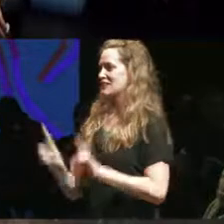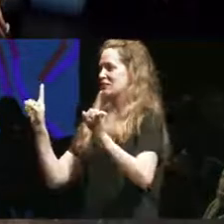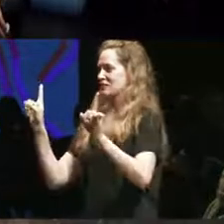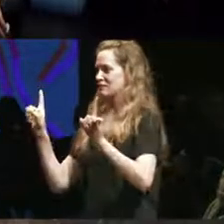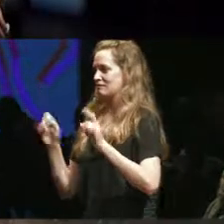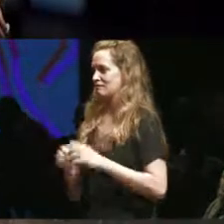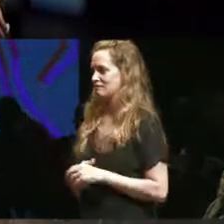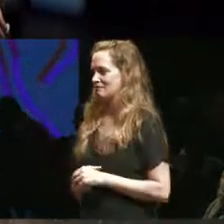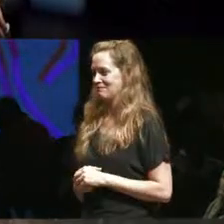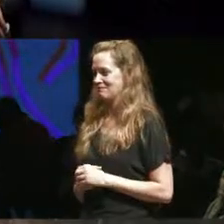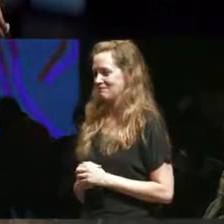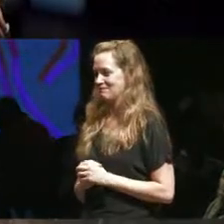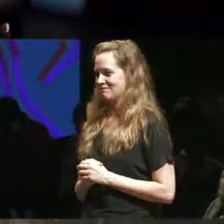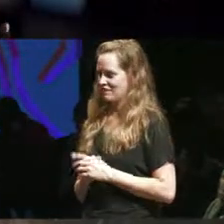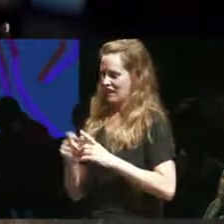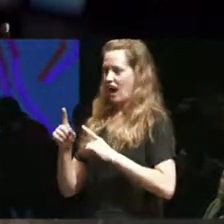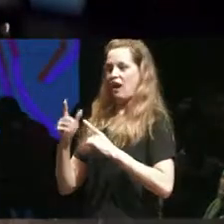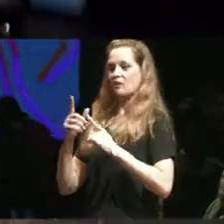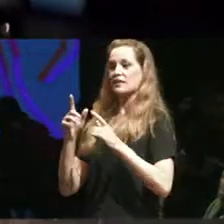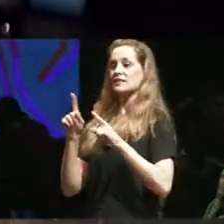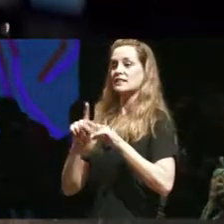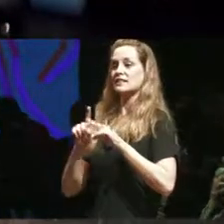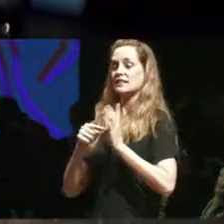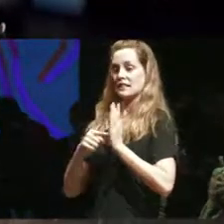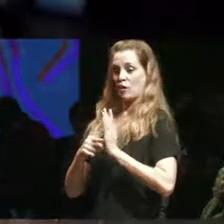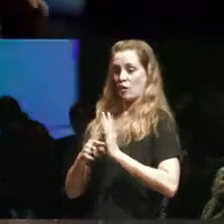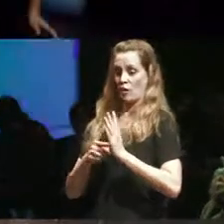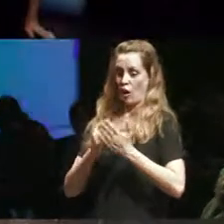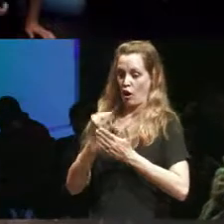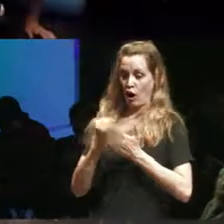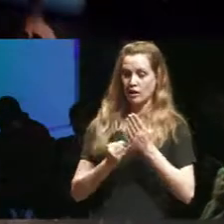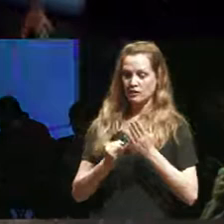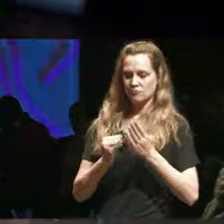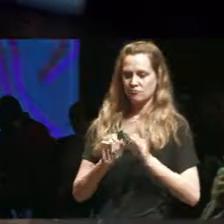want to have a diversity on my stage I think there's like it kind of sounds so